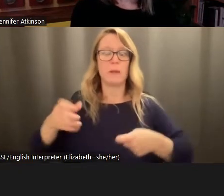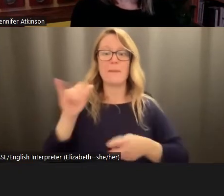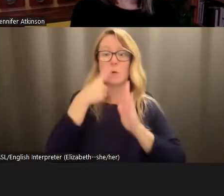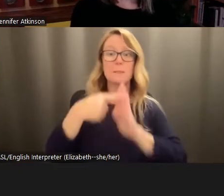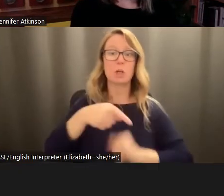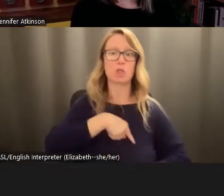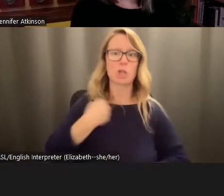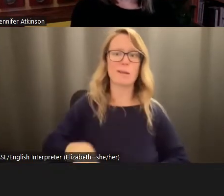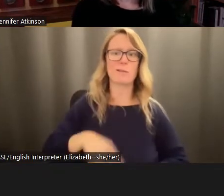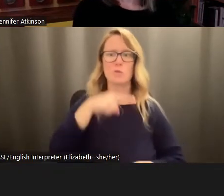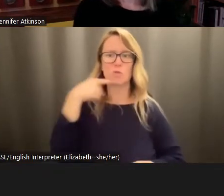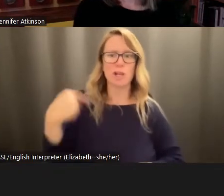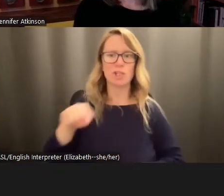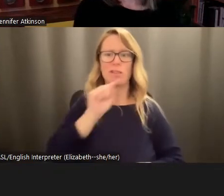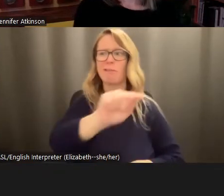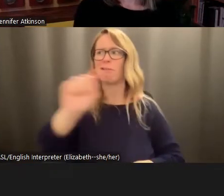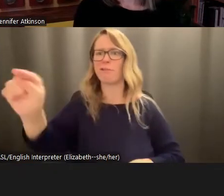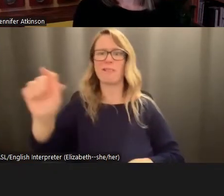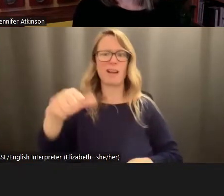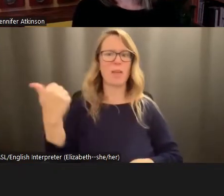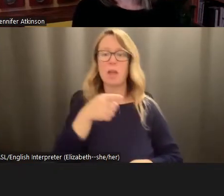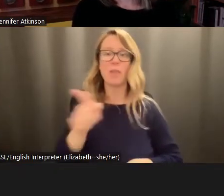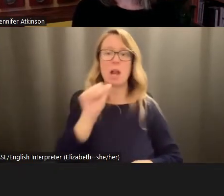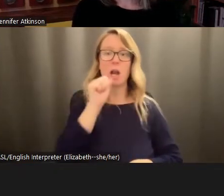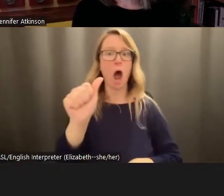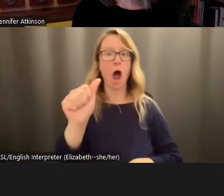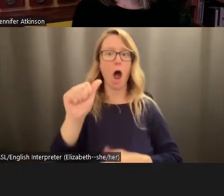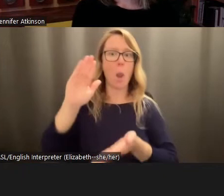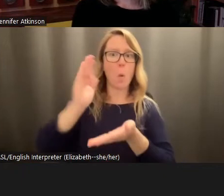these others who they're not pulling back? How do we convince